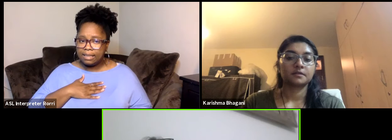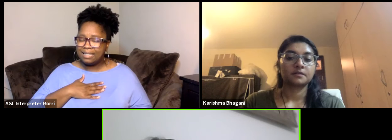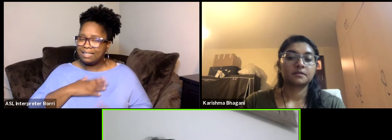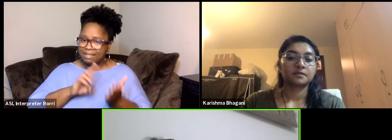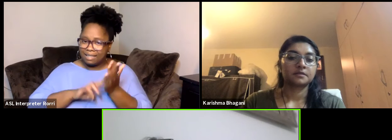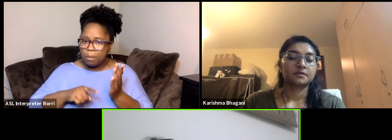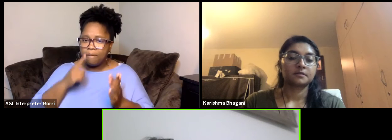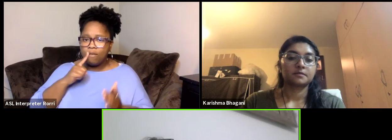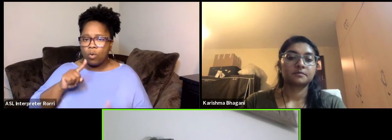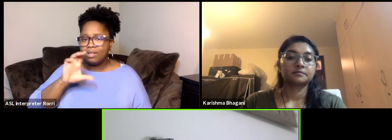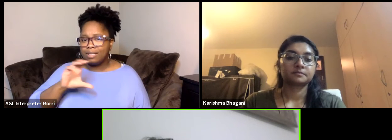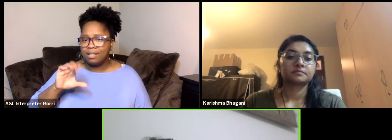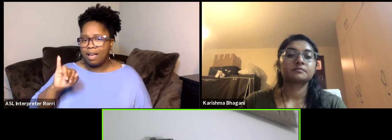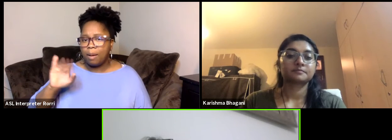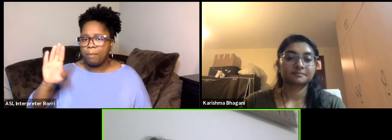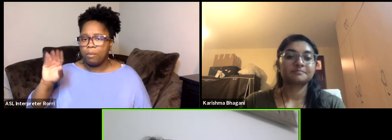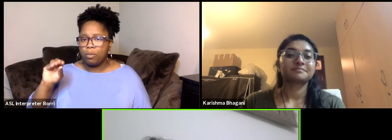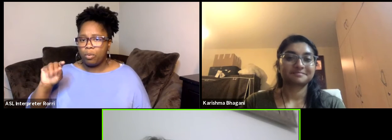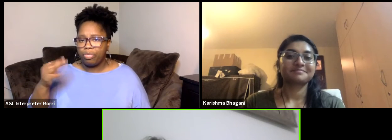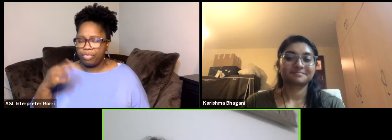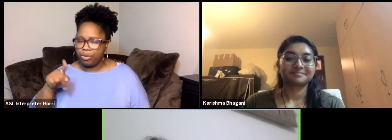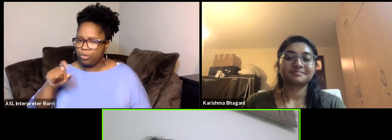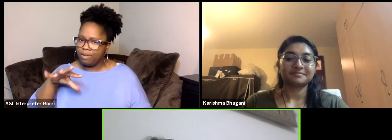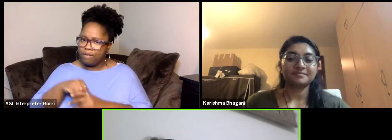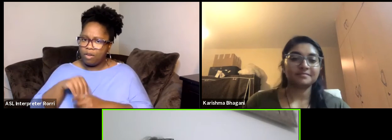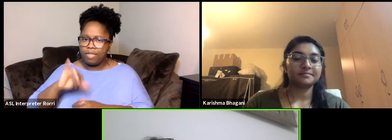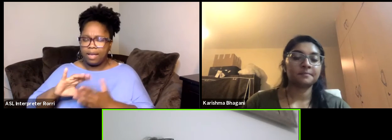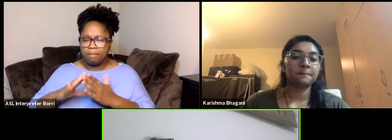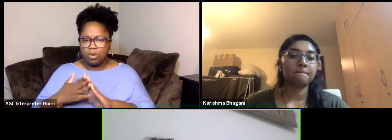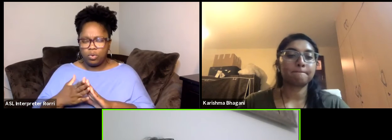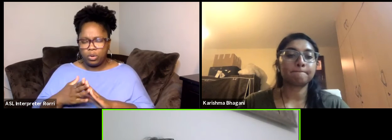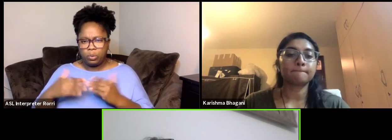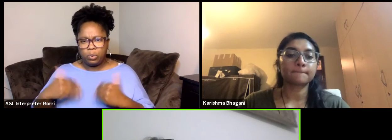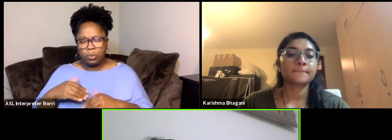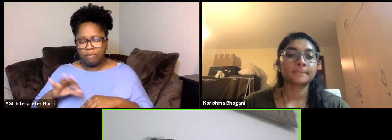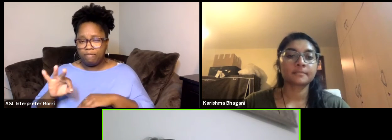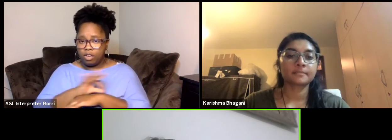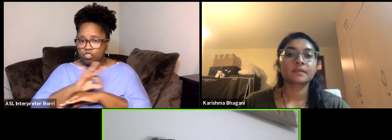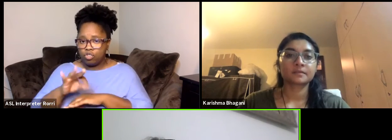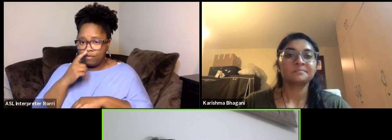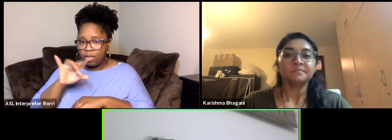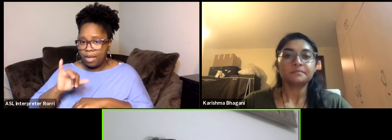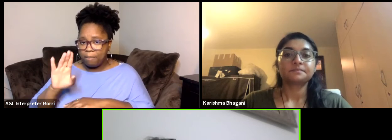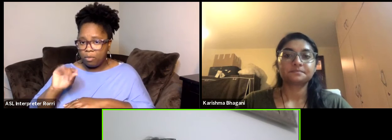you will be part of that community. The CCI Boost have much more functionality than just connecting with funders